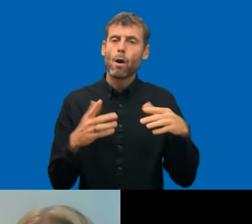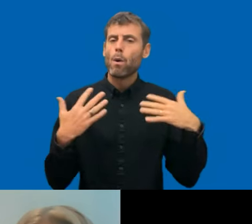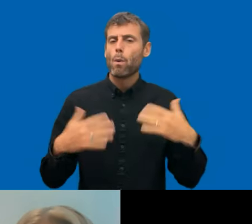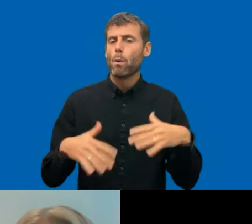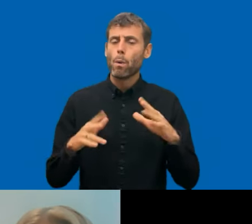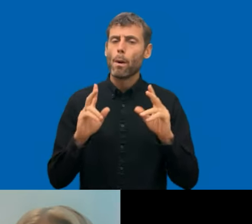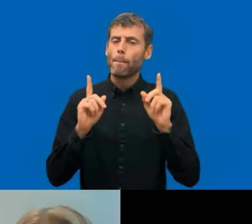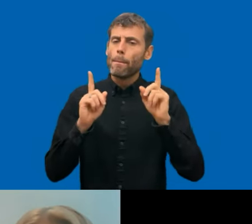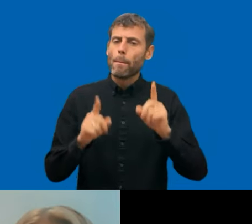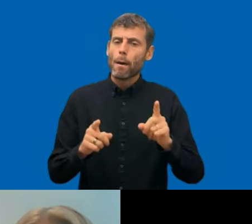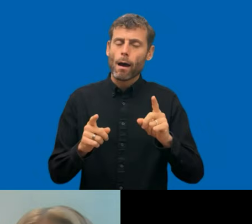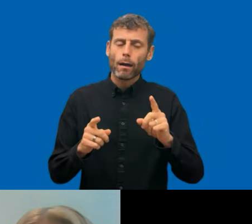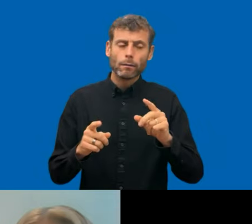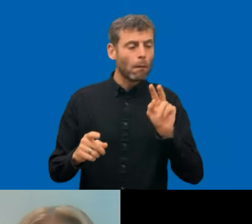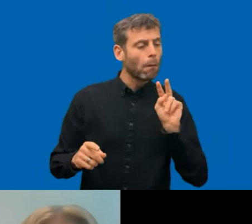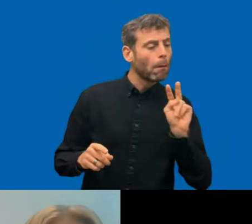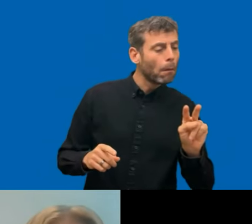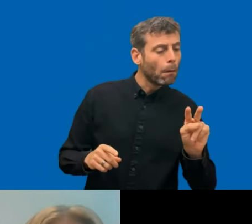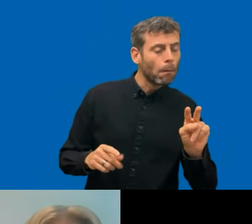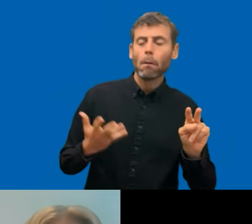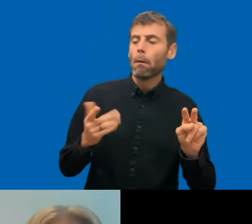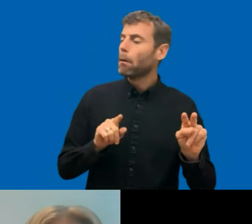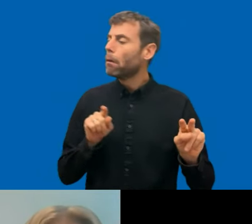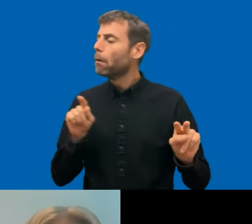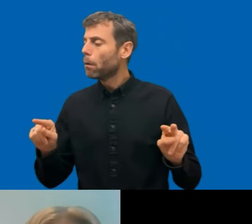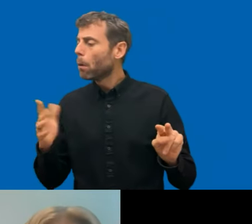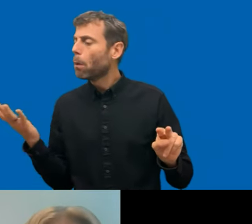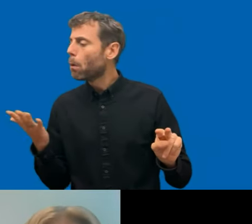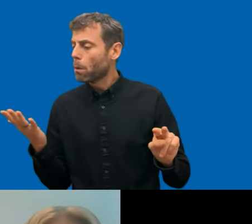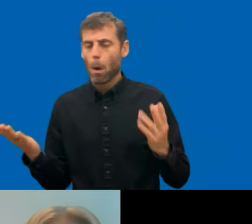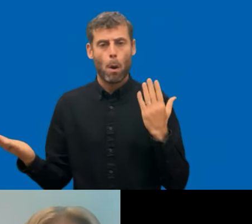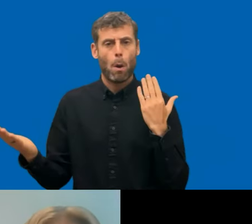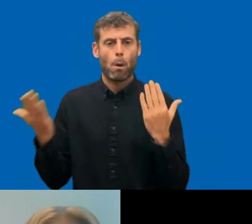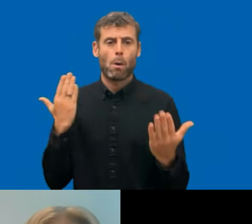Okay. Interesting. So Tanja, do you want to wrap up because you started